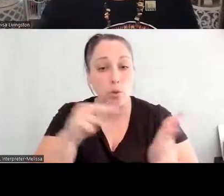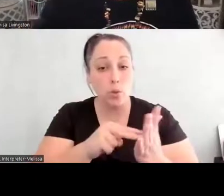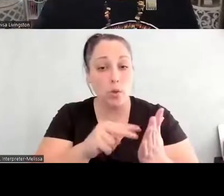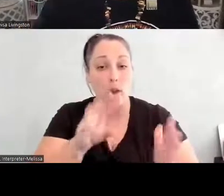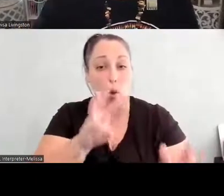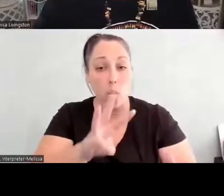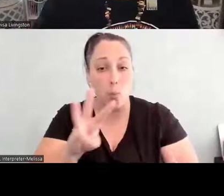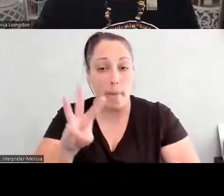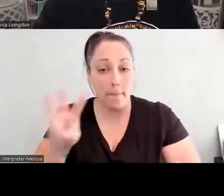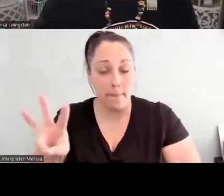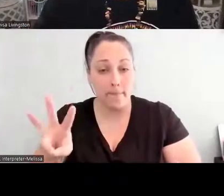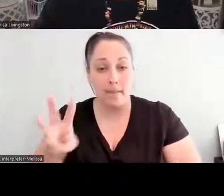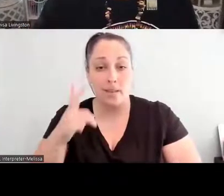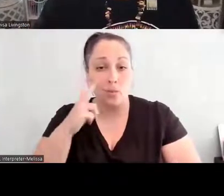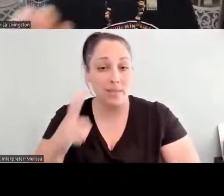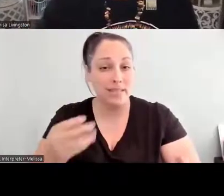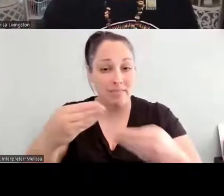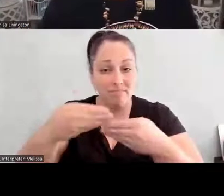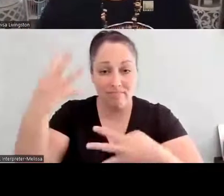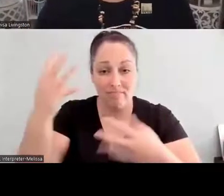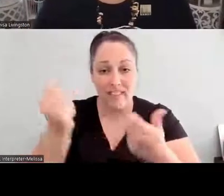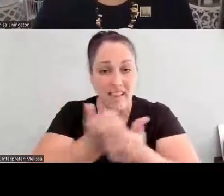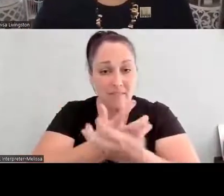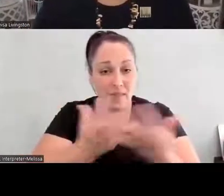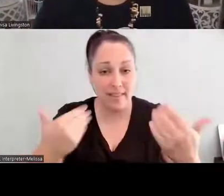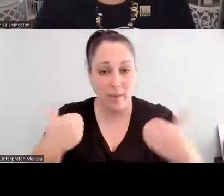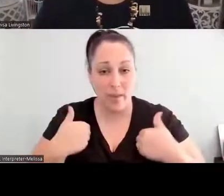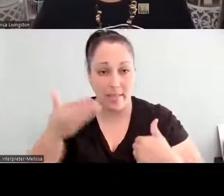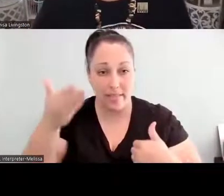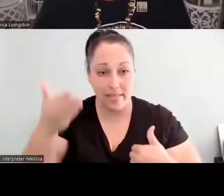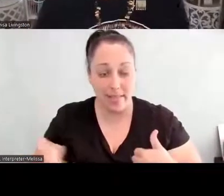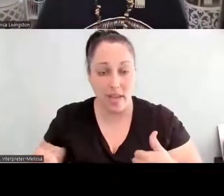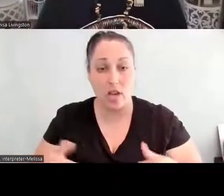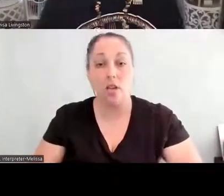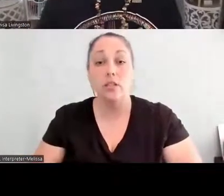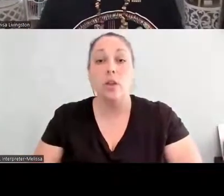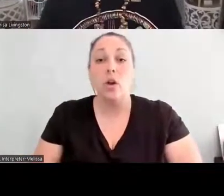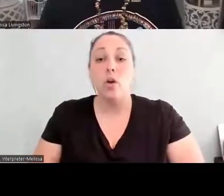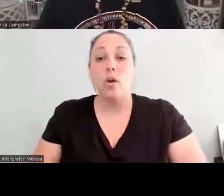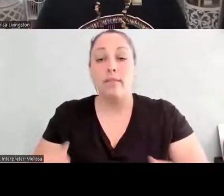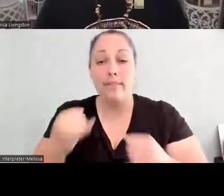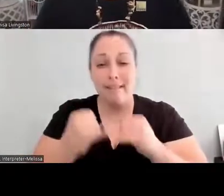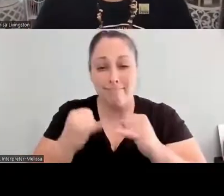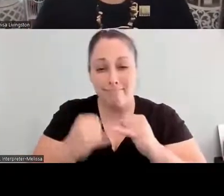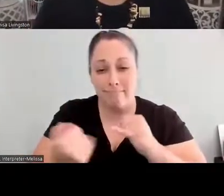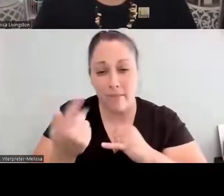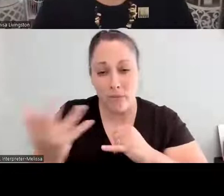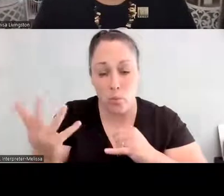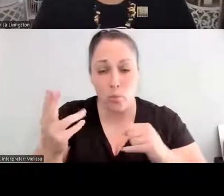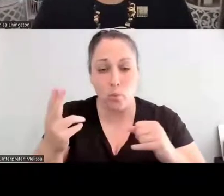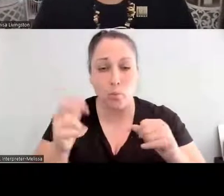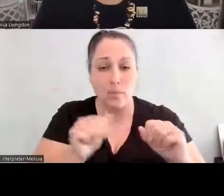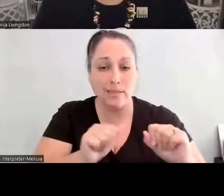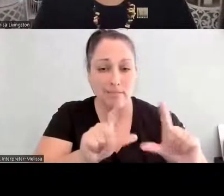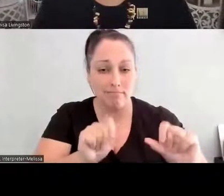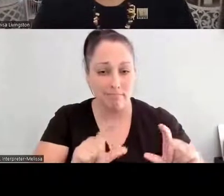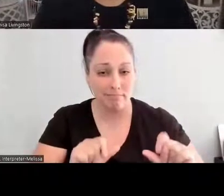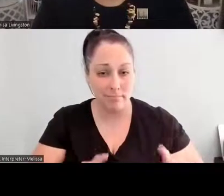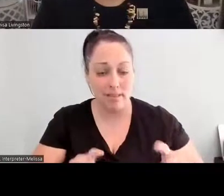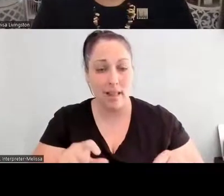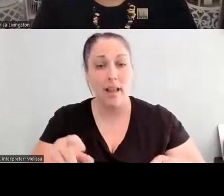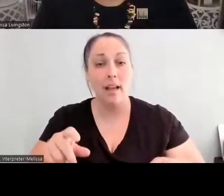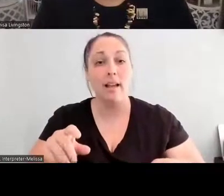As they get down to the last few slides here, we had early on --